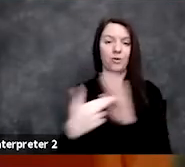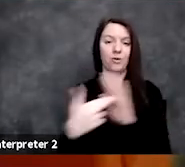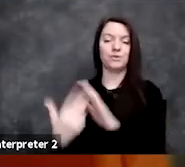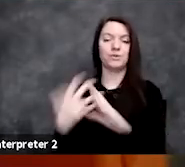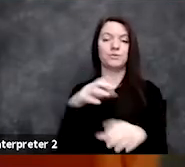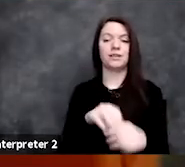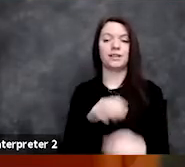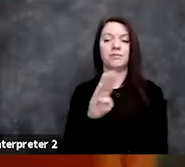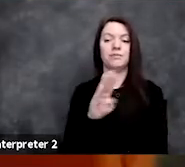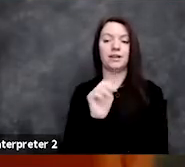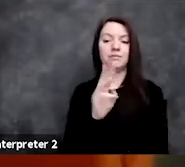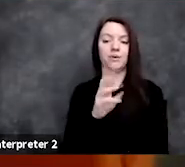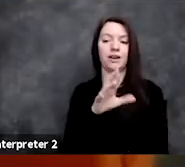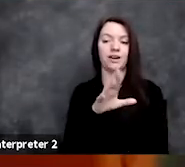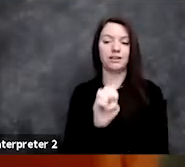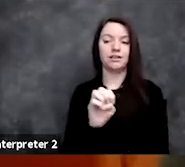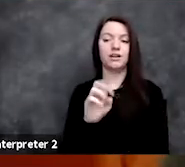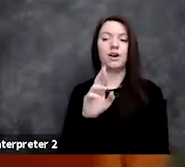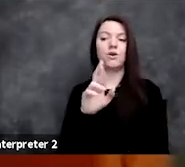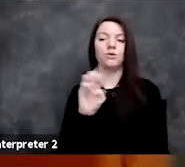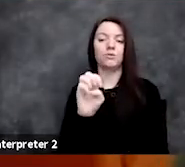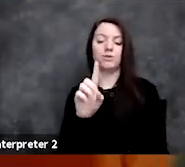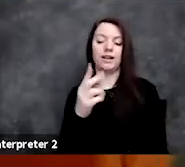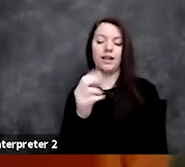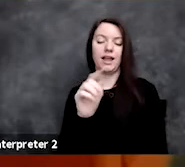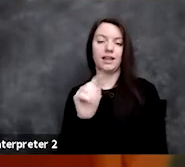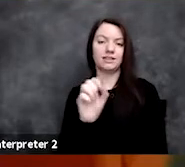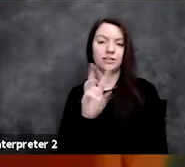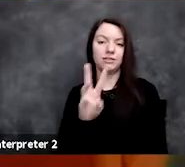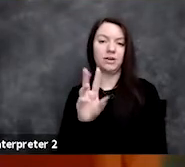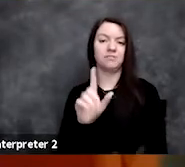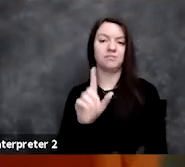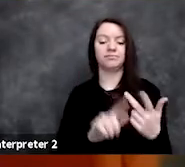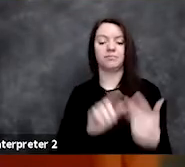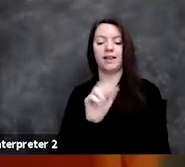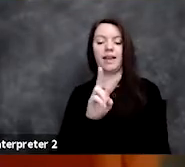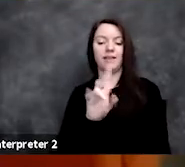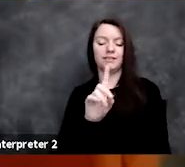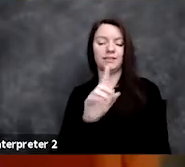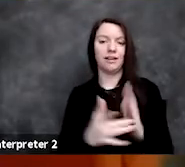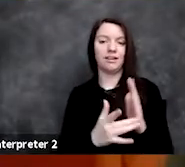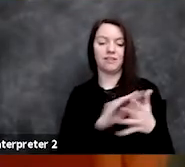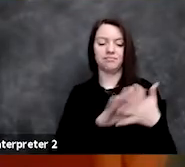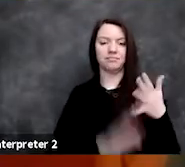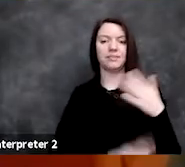Red Hat Software, Avid Technology, and other companies throughout her 20-year career